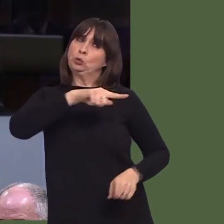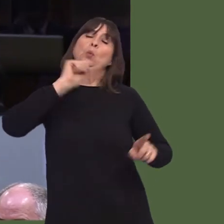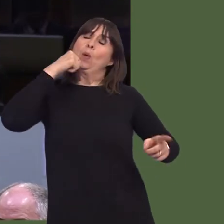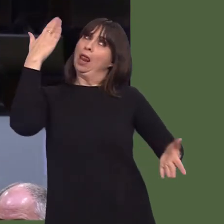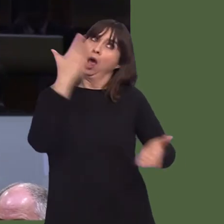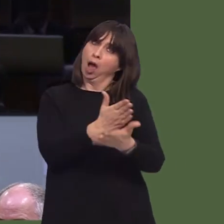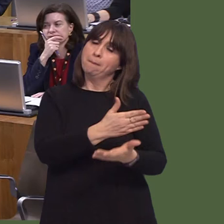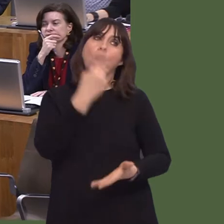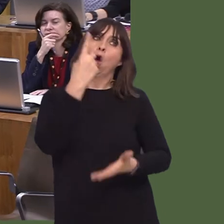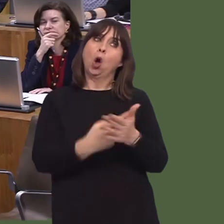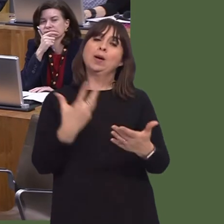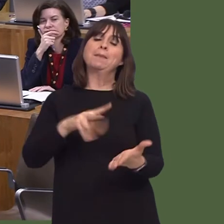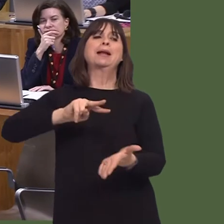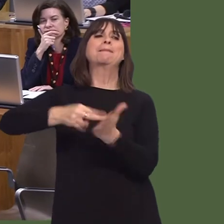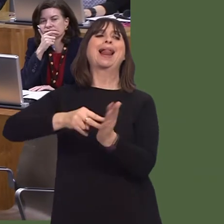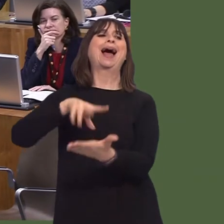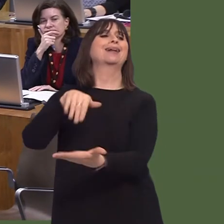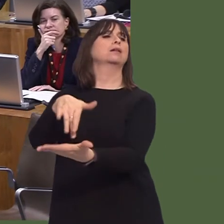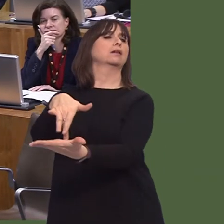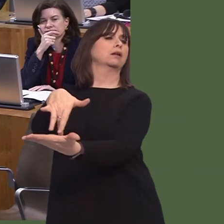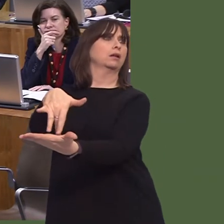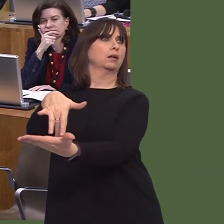The reality is that housing demand is not determined by local authority boundaries.